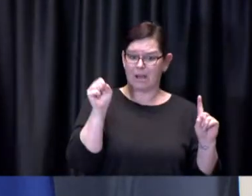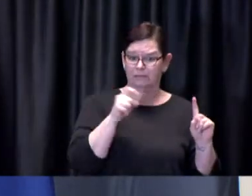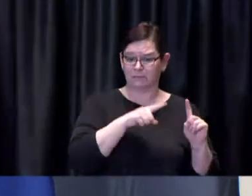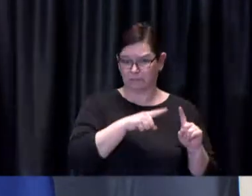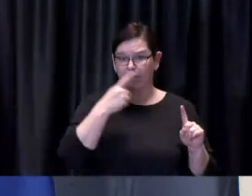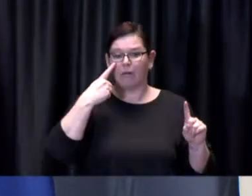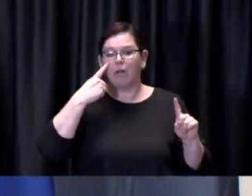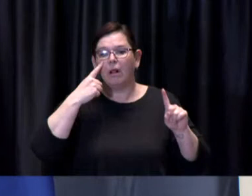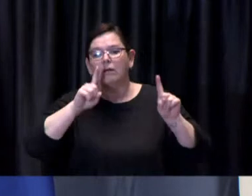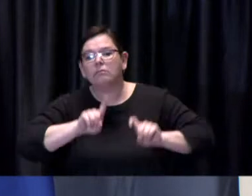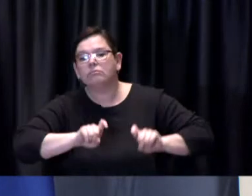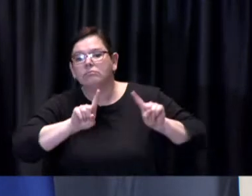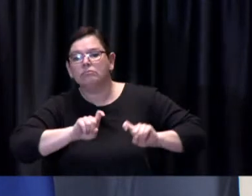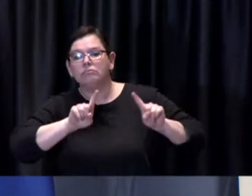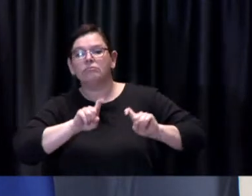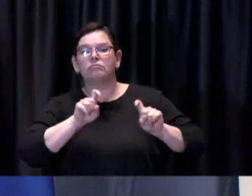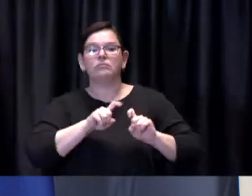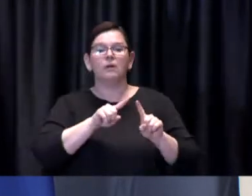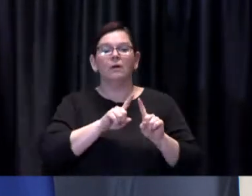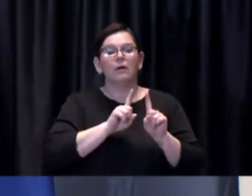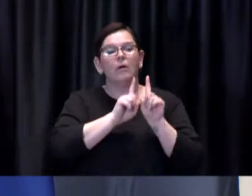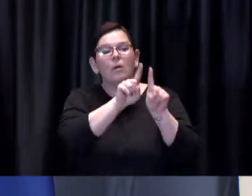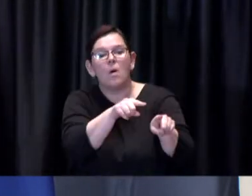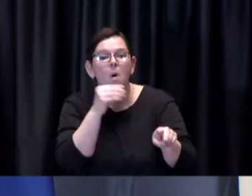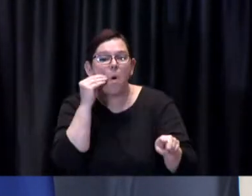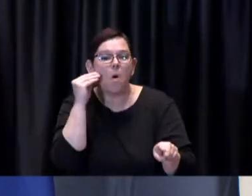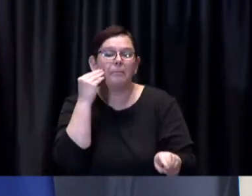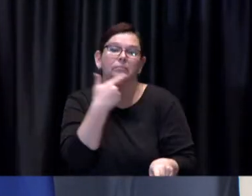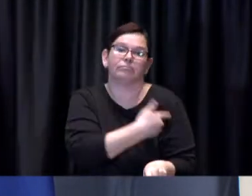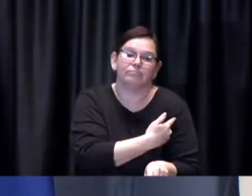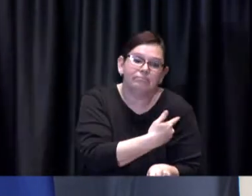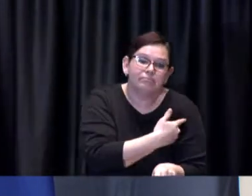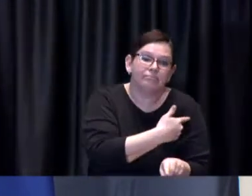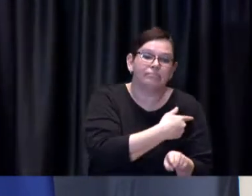and we will be incorporating the lessons learned from that pilot into this work.